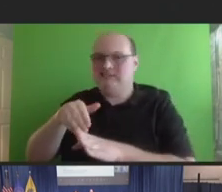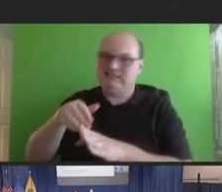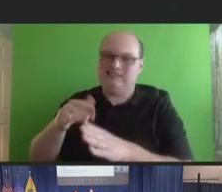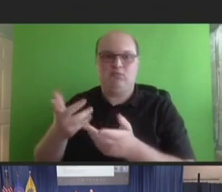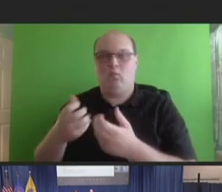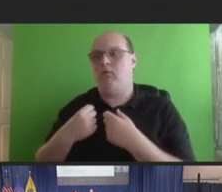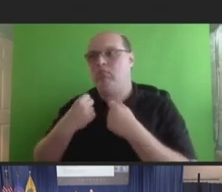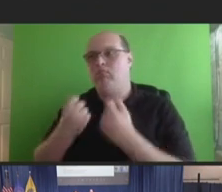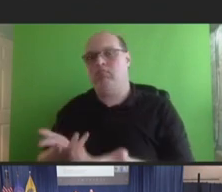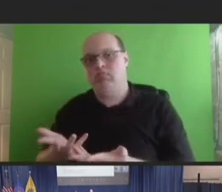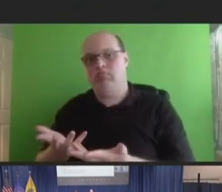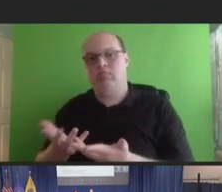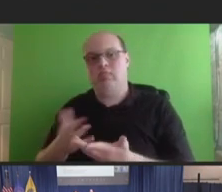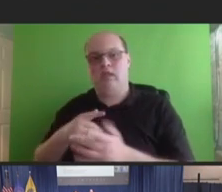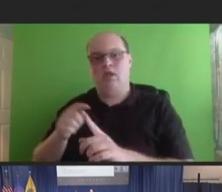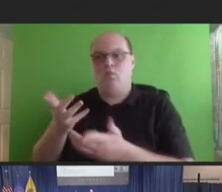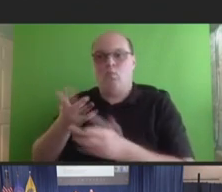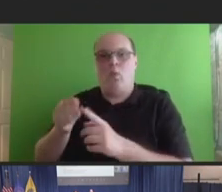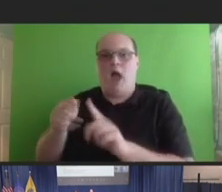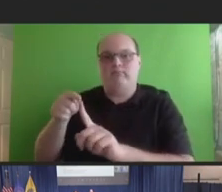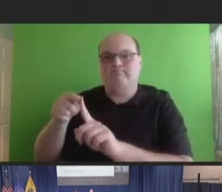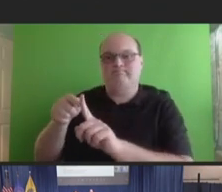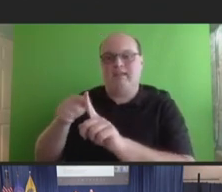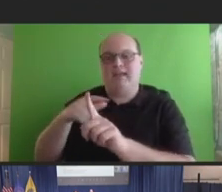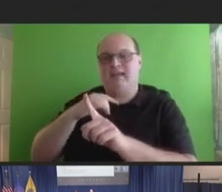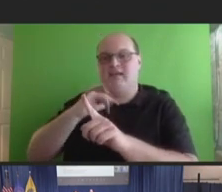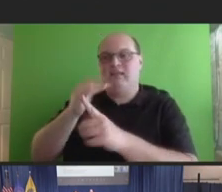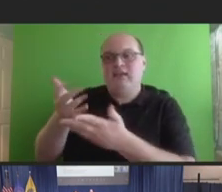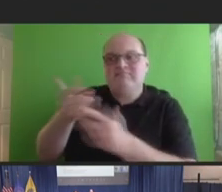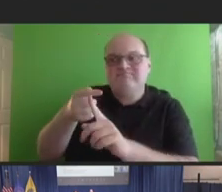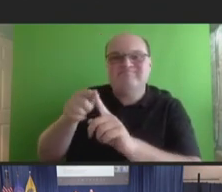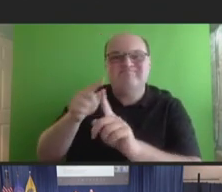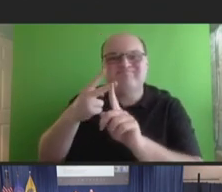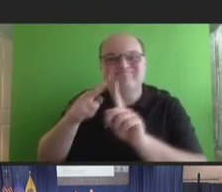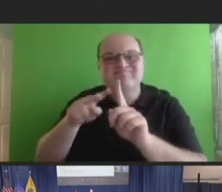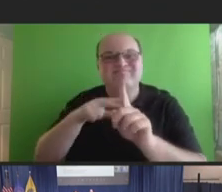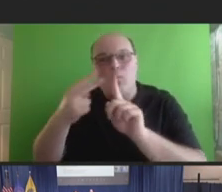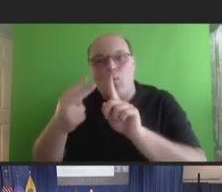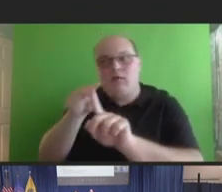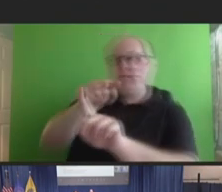really drive them in the other direction. And I think these are the pieces we need to